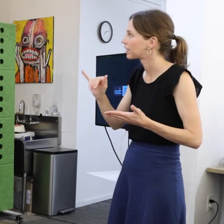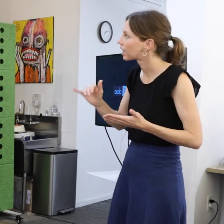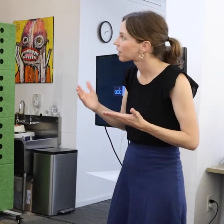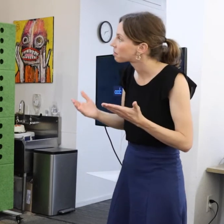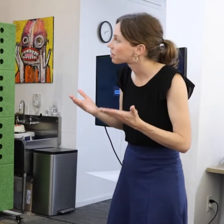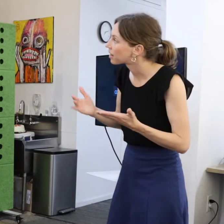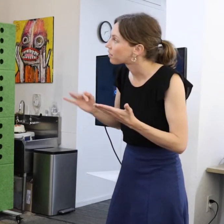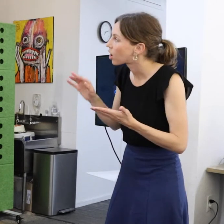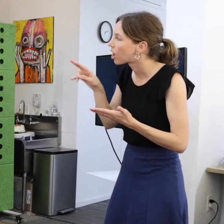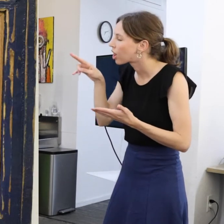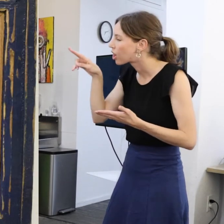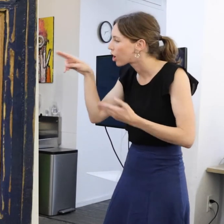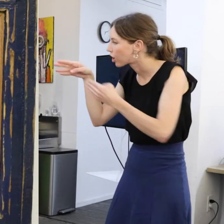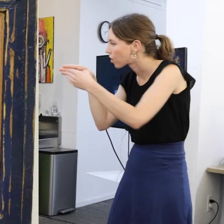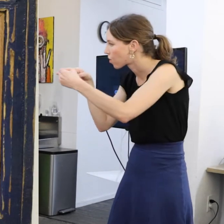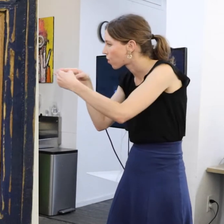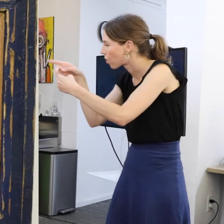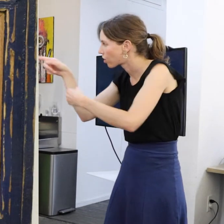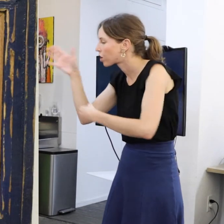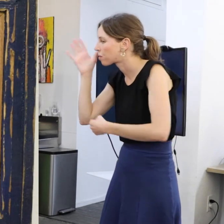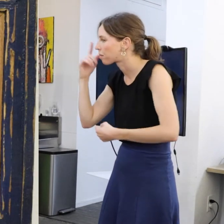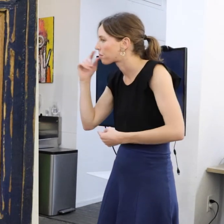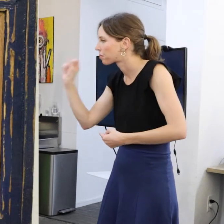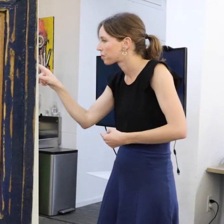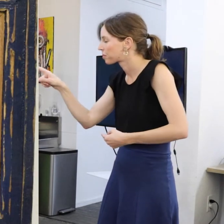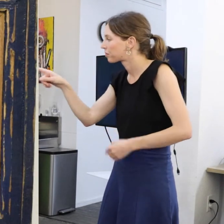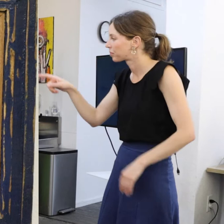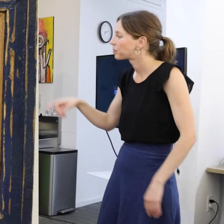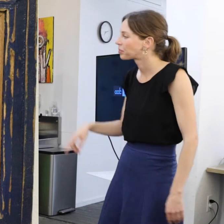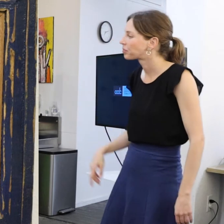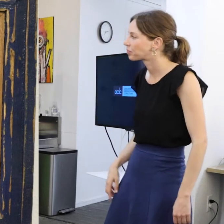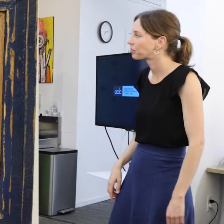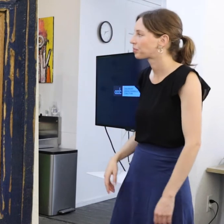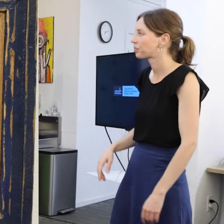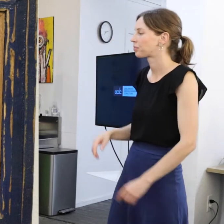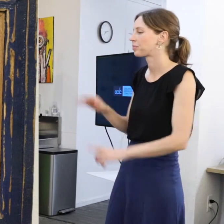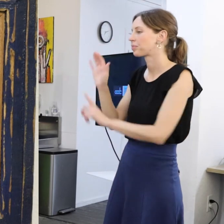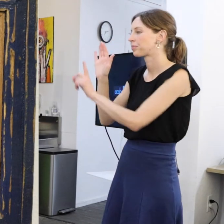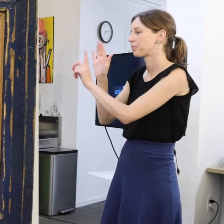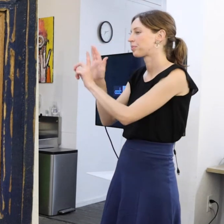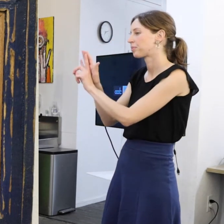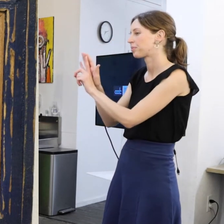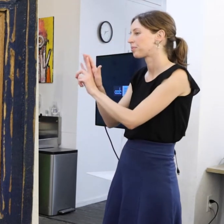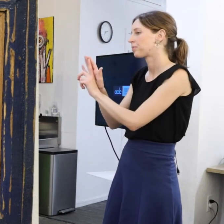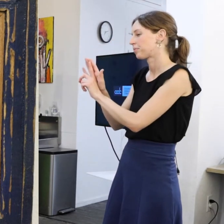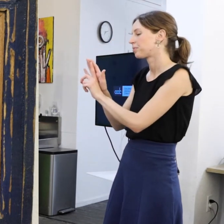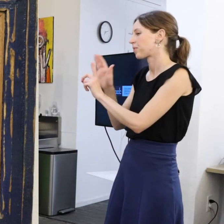And if you look deep into the corner here you will actually see one of his works.